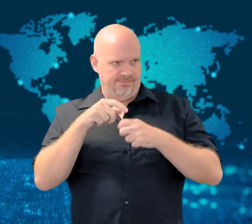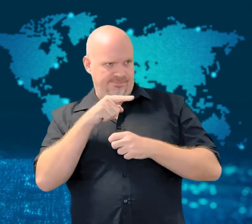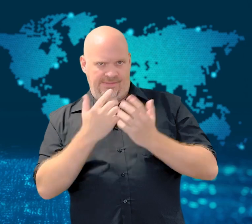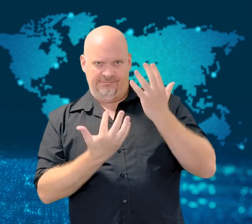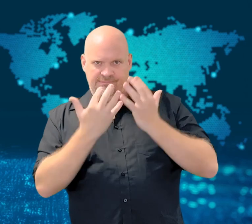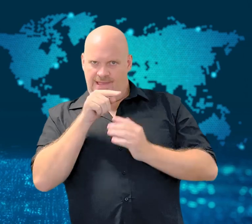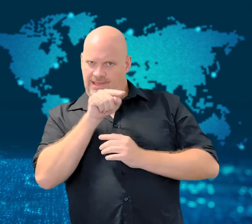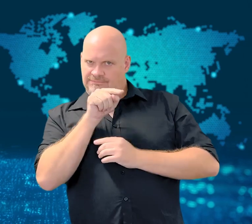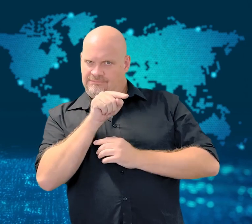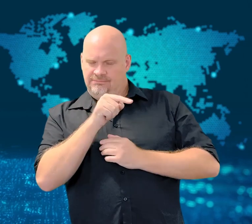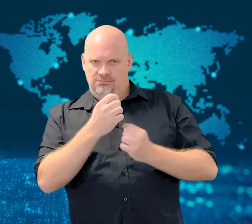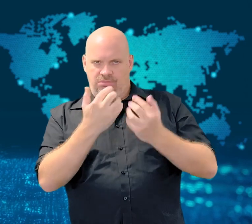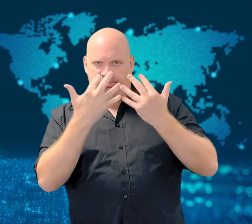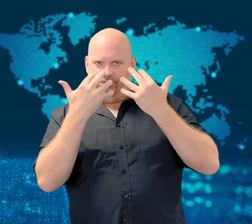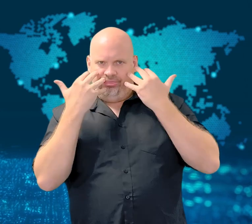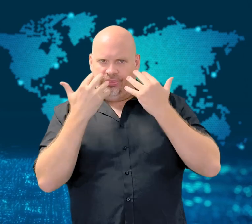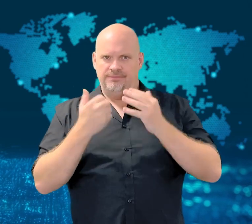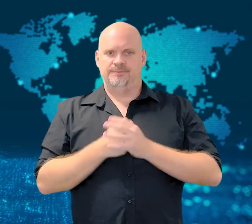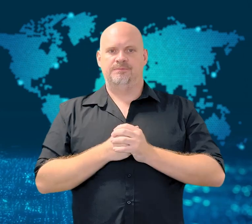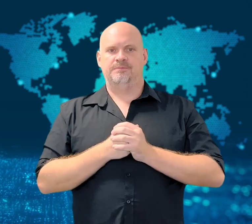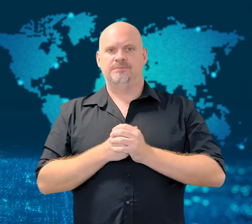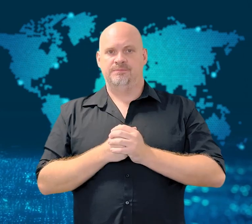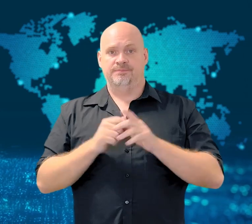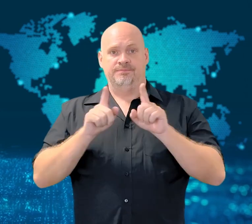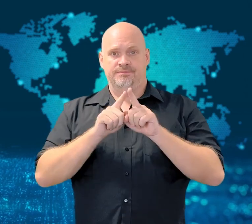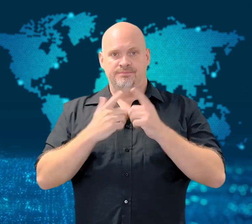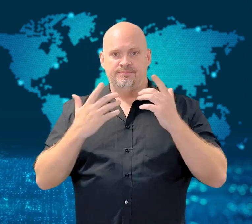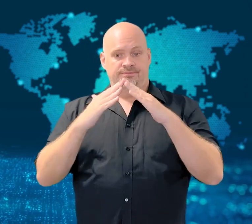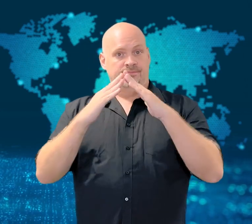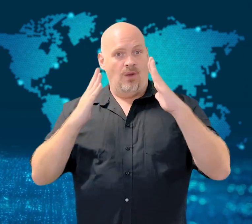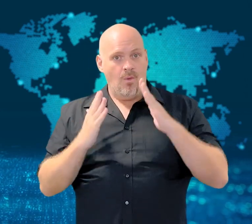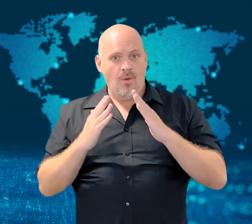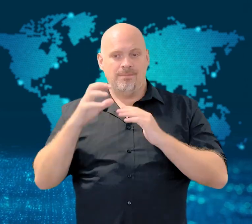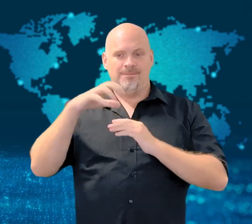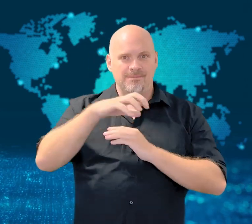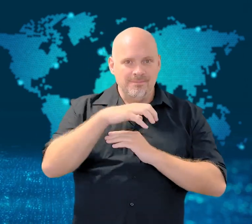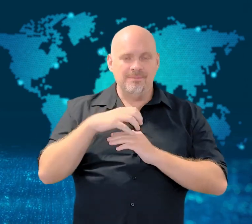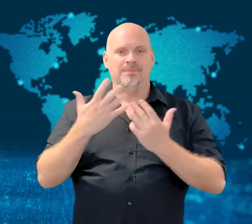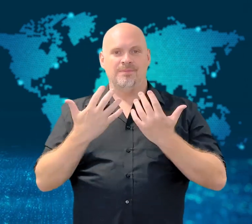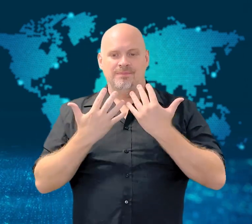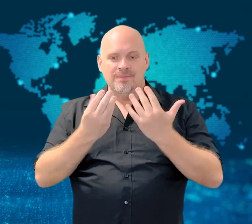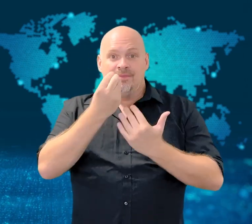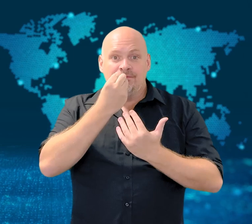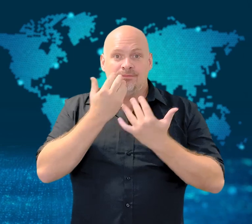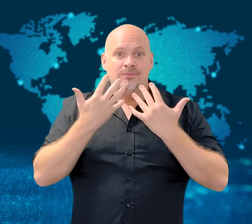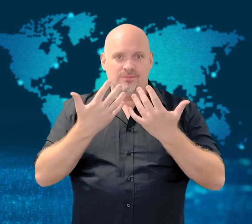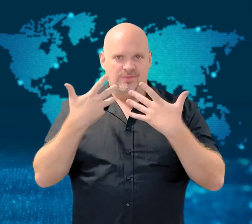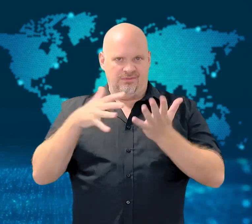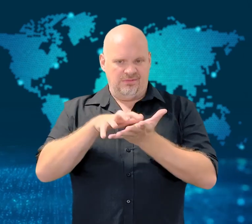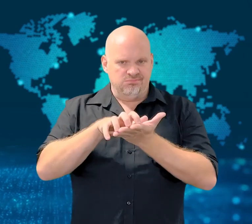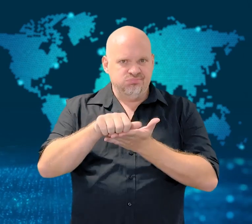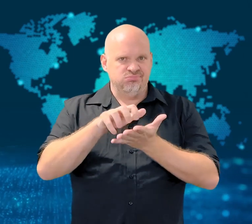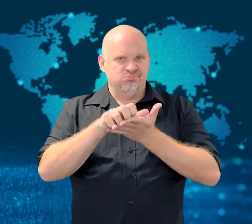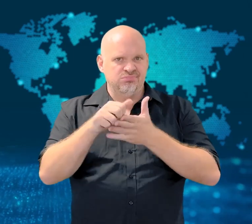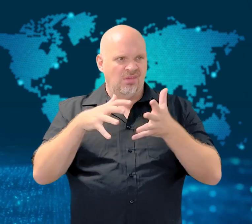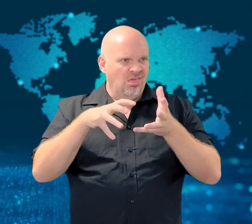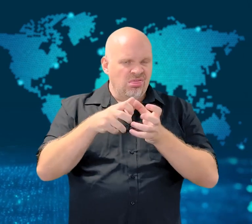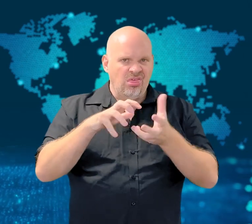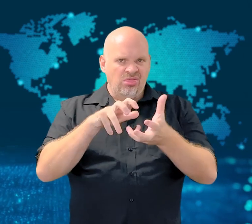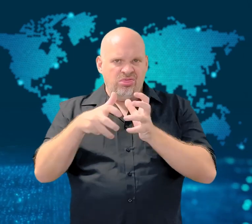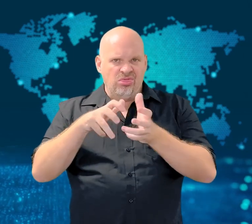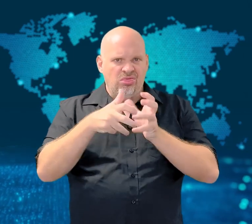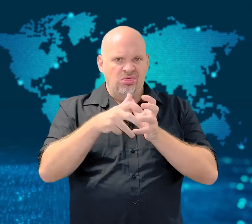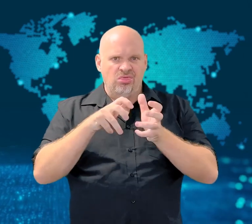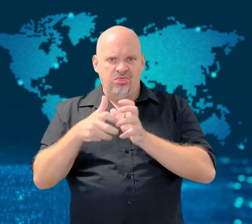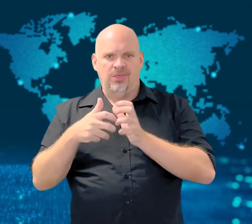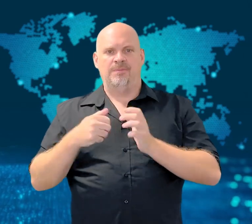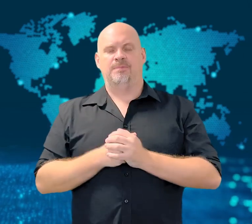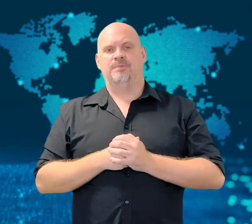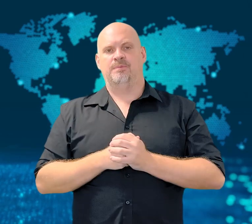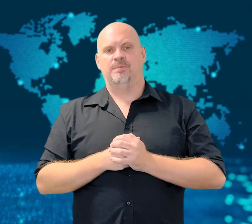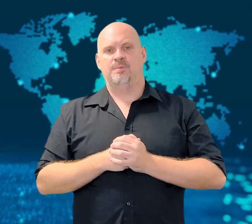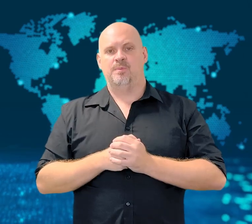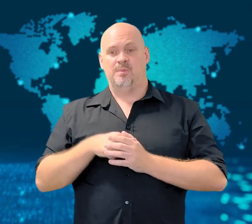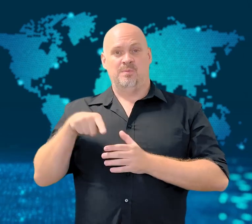They report miscarriages and eyesight problems as a result of the fire as well.